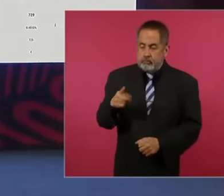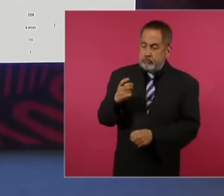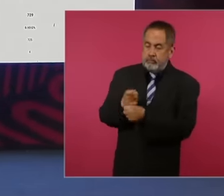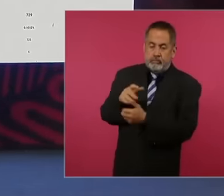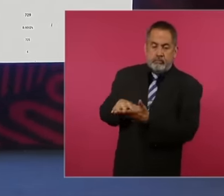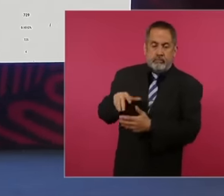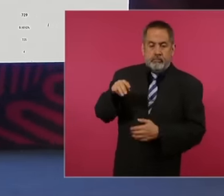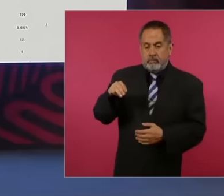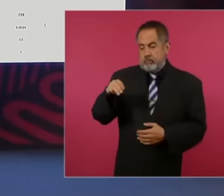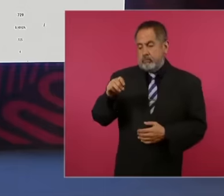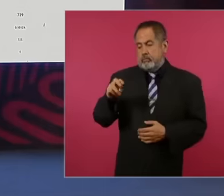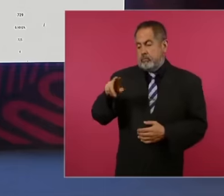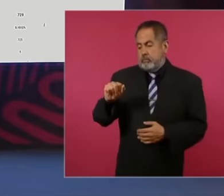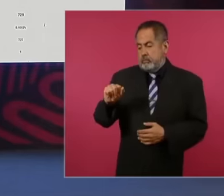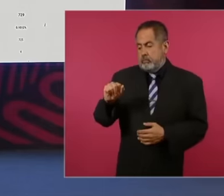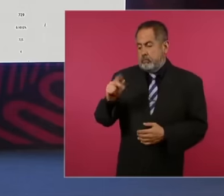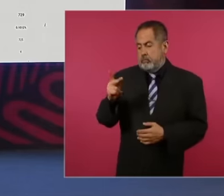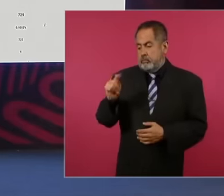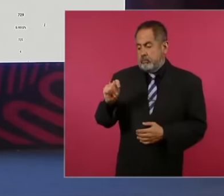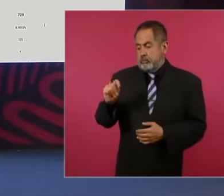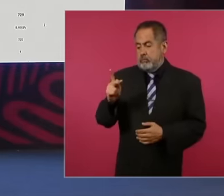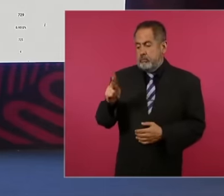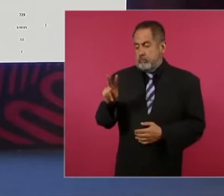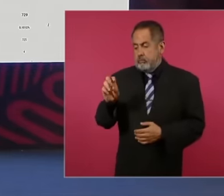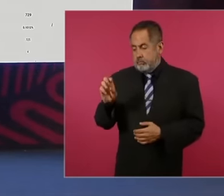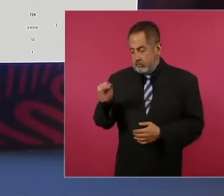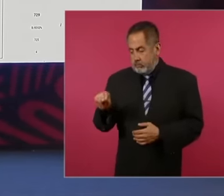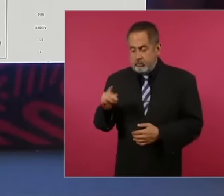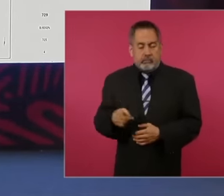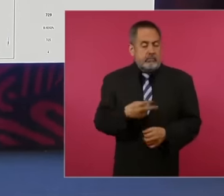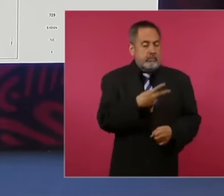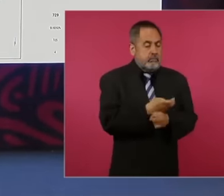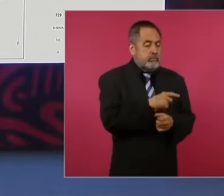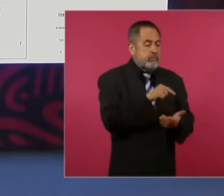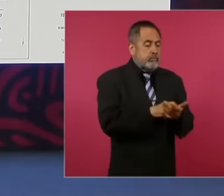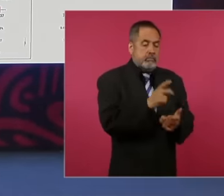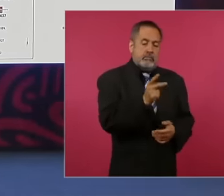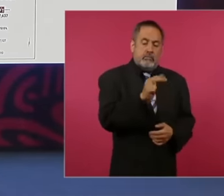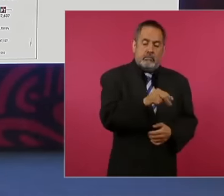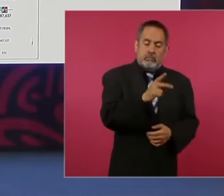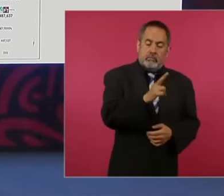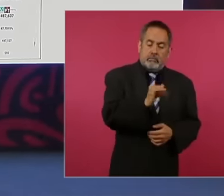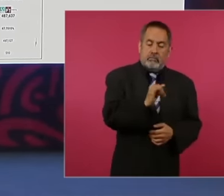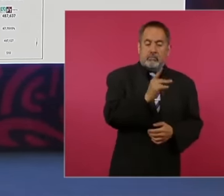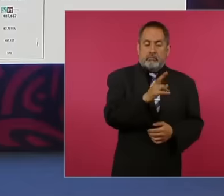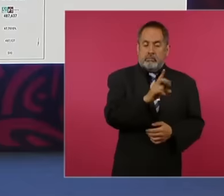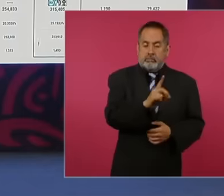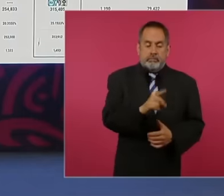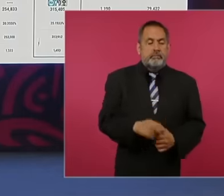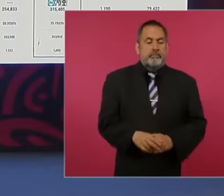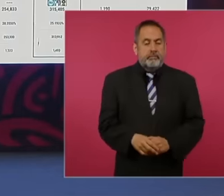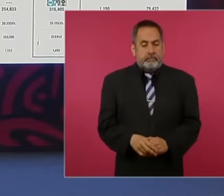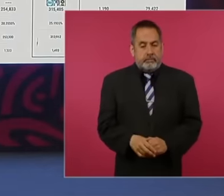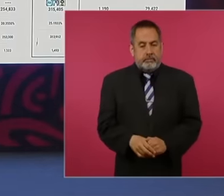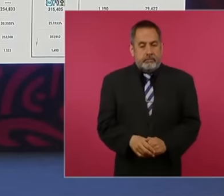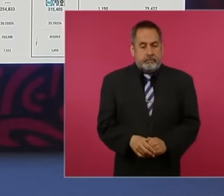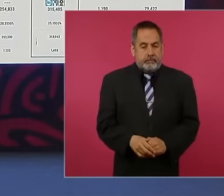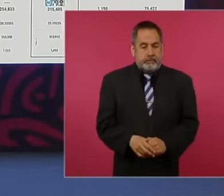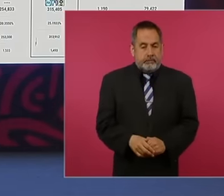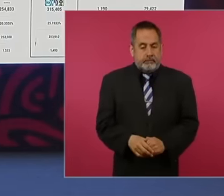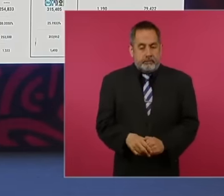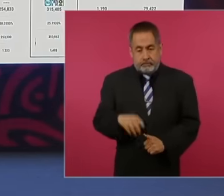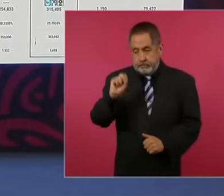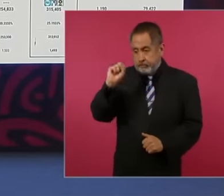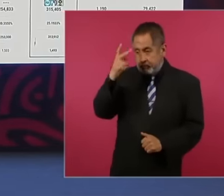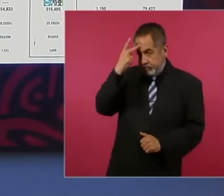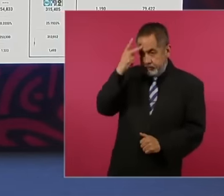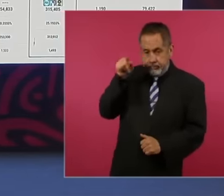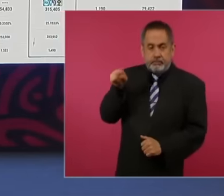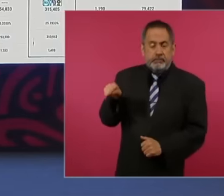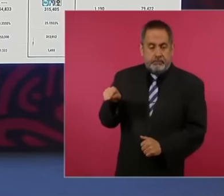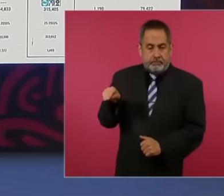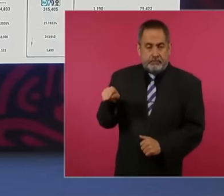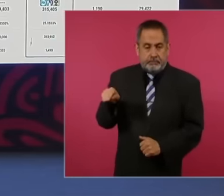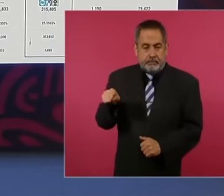brown [ __ ] green and first minority pan pri PRD San Luis Potosí by majority